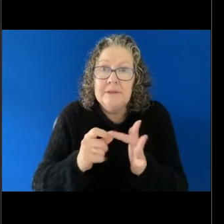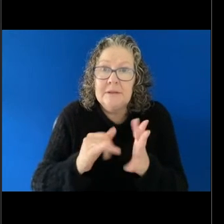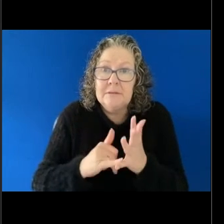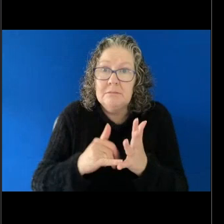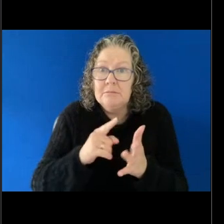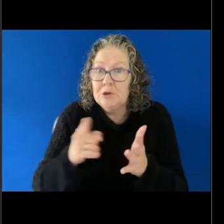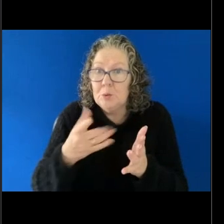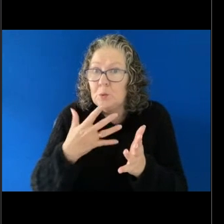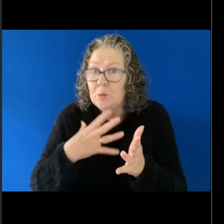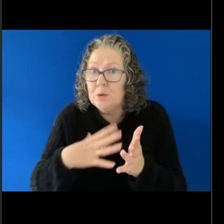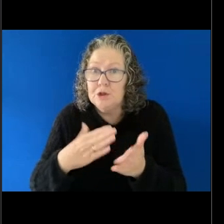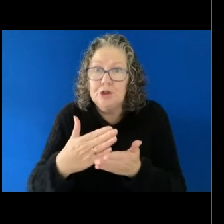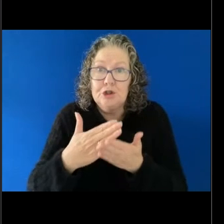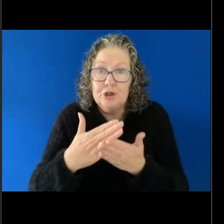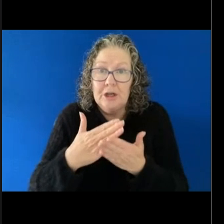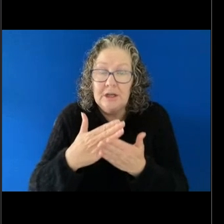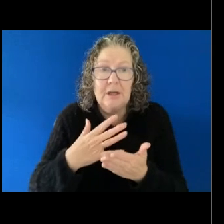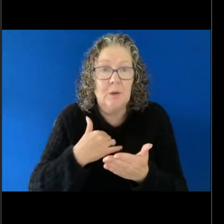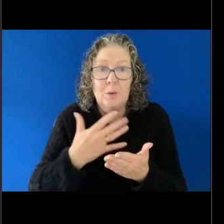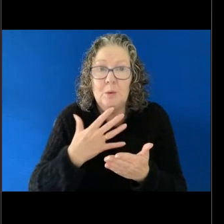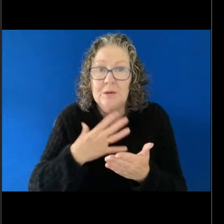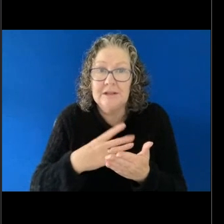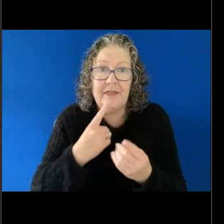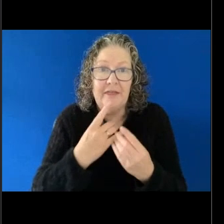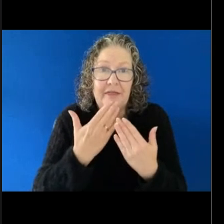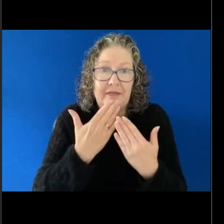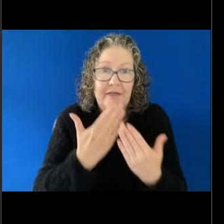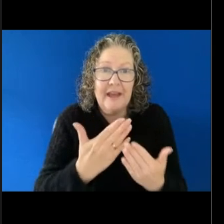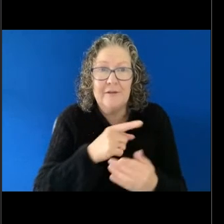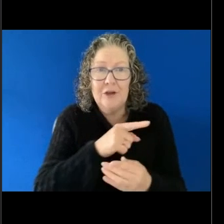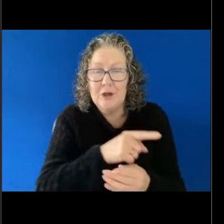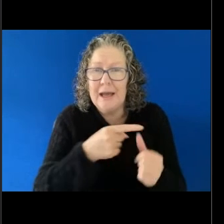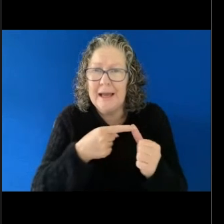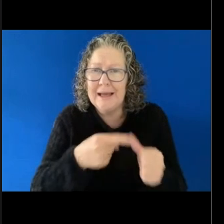appreciate it. Thank you for answering all of those questions and for your great presentation.